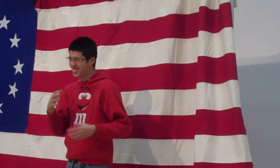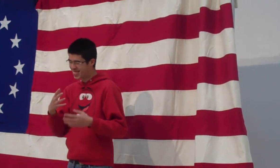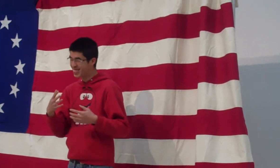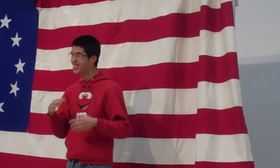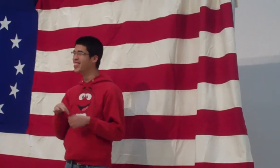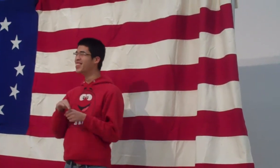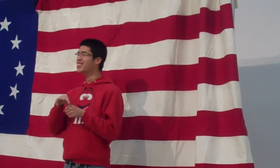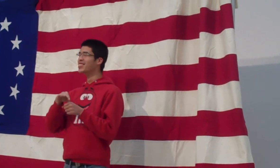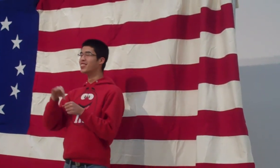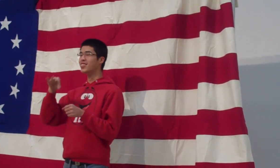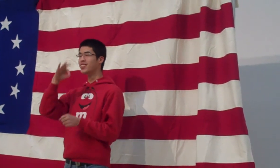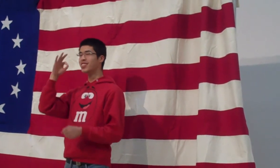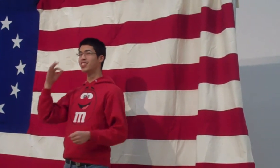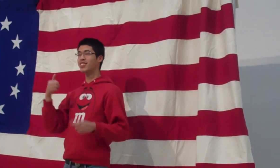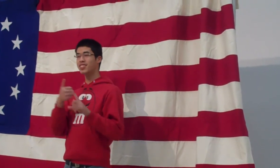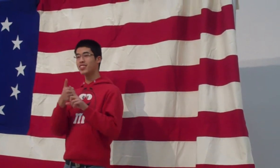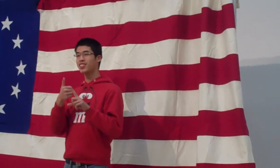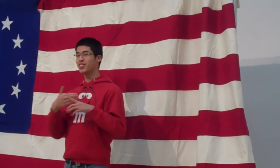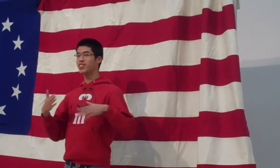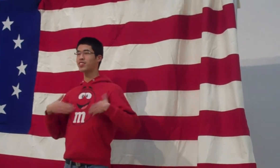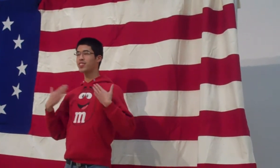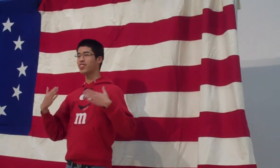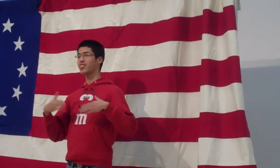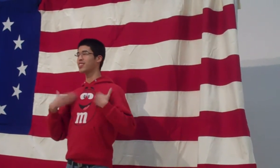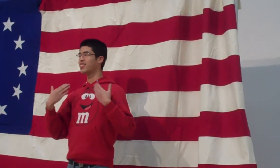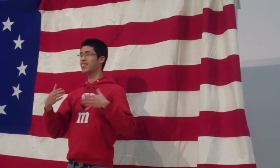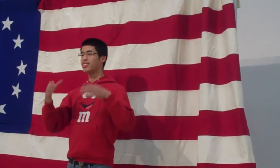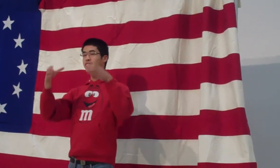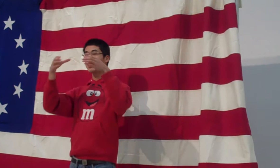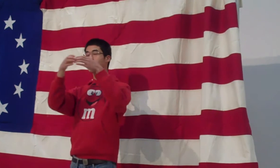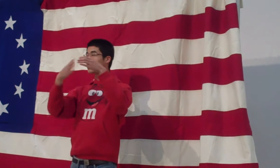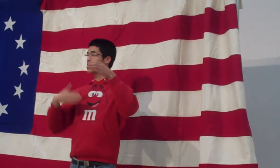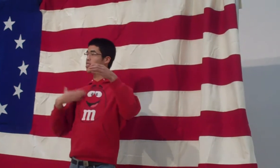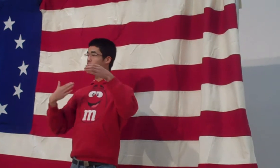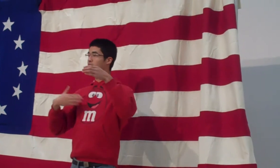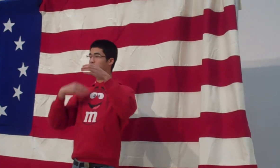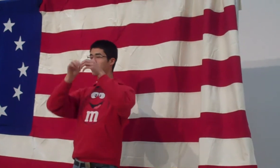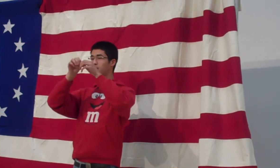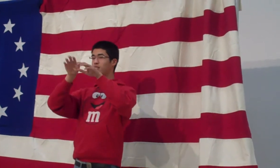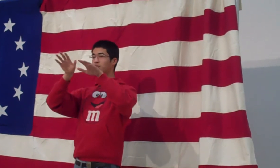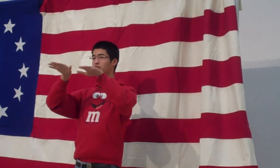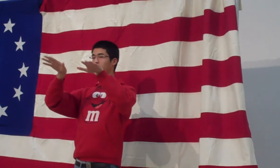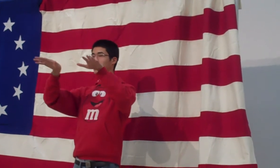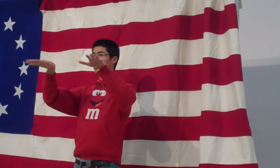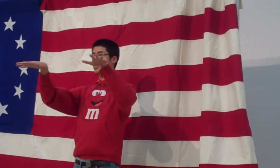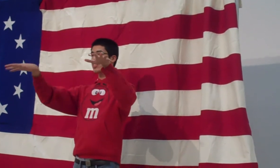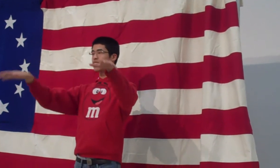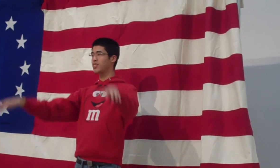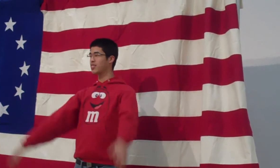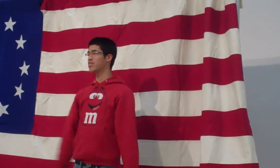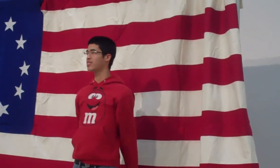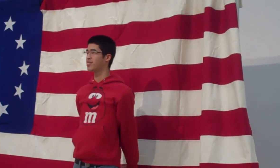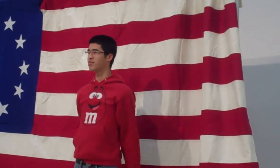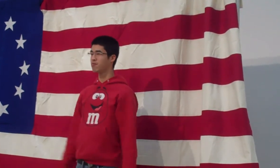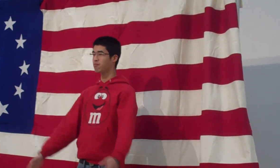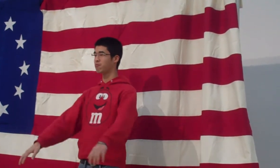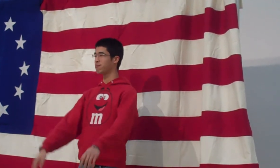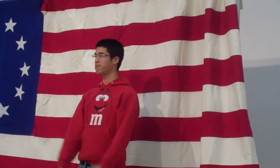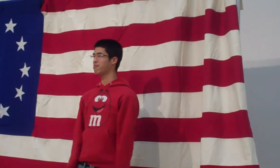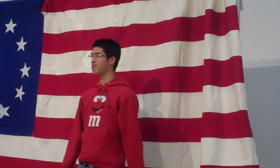The soul the soul is happiness. And it spreads happiness everywhere.